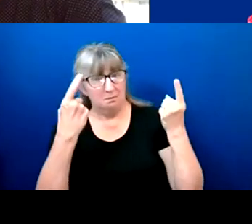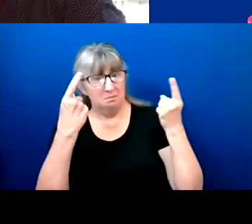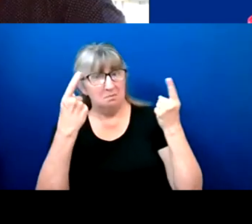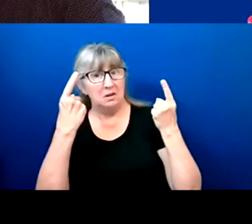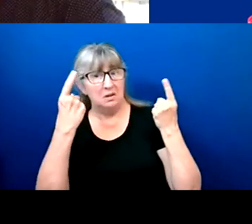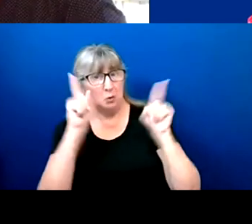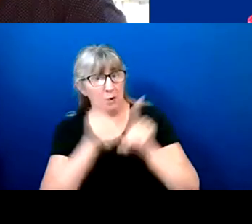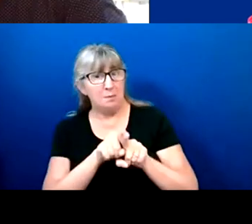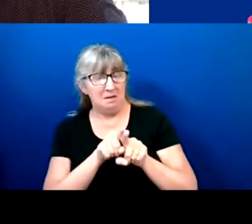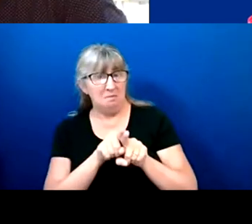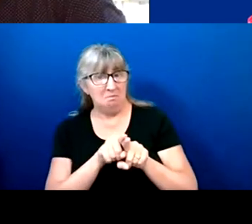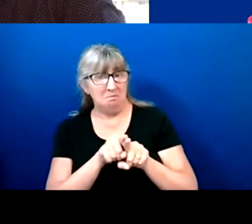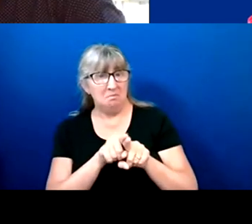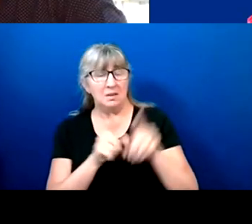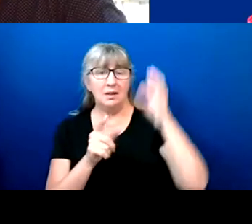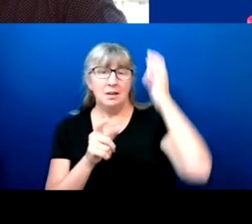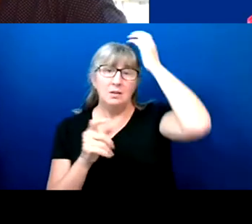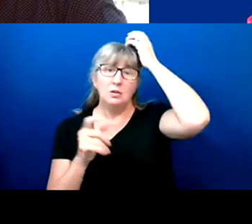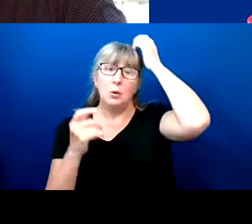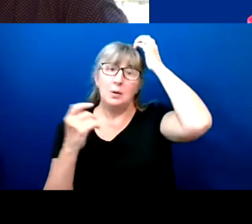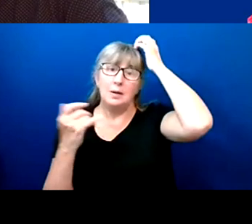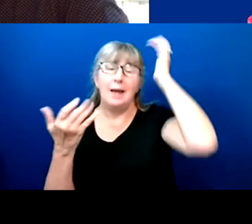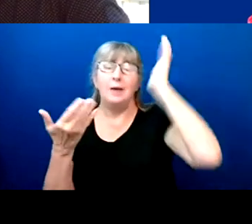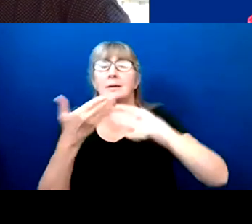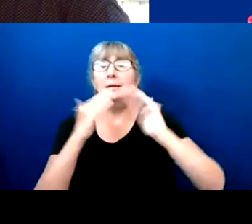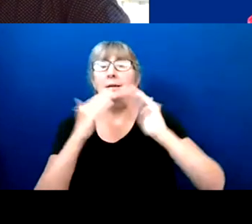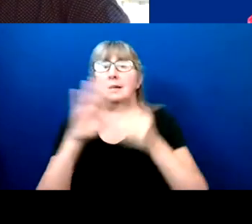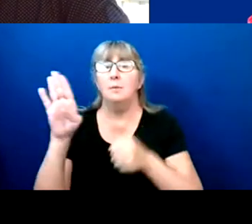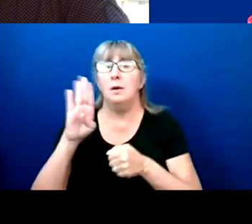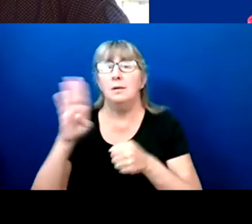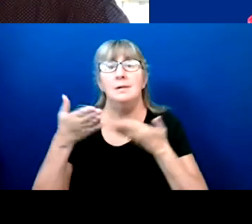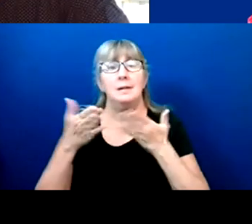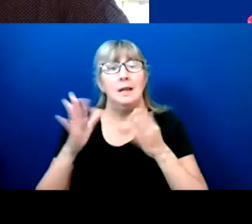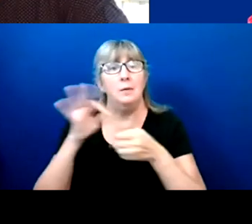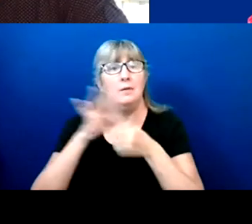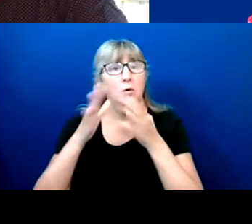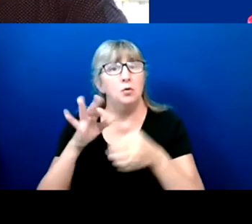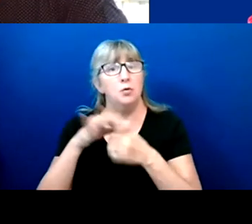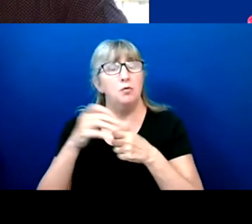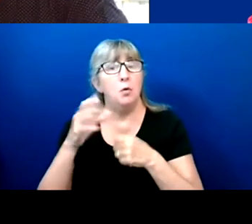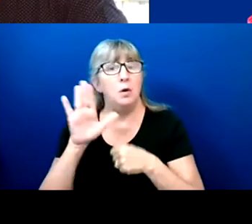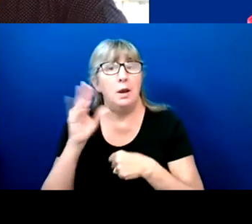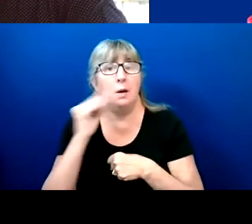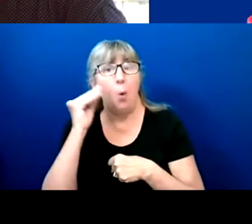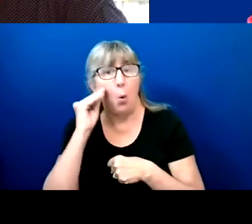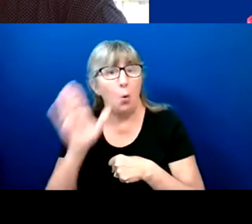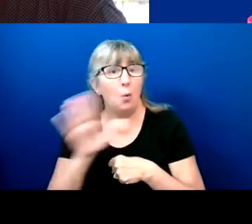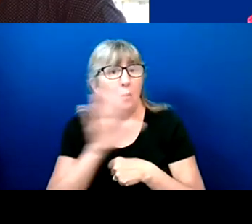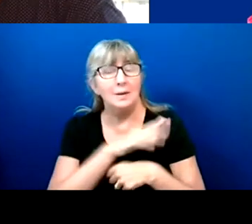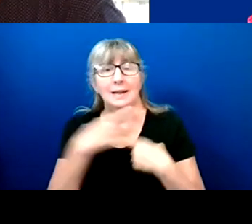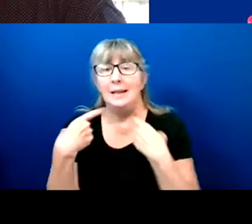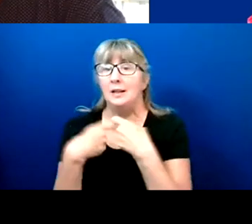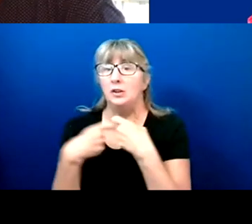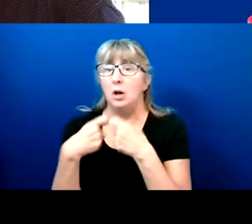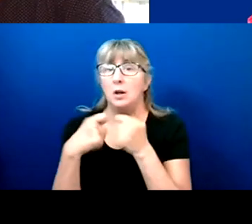So the City of Boston is allowing voters to vote from home and electronically with accessible ballots.